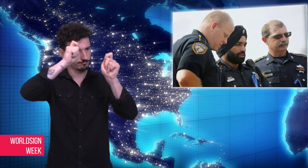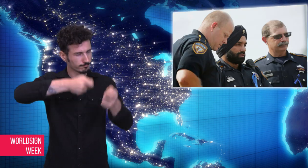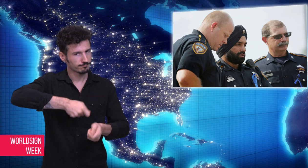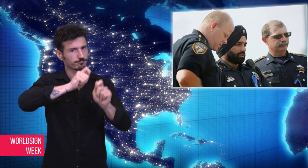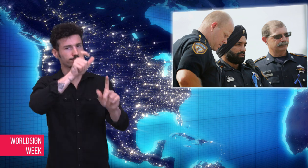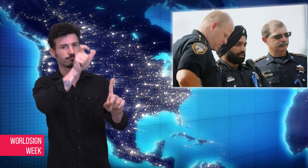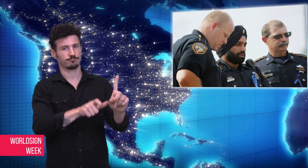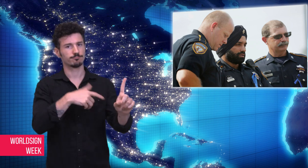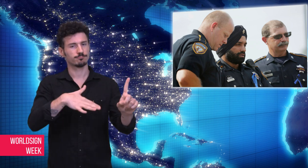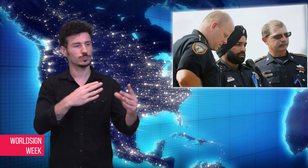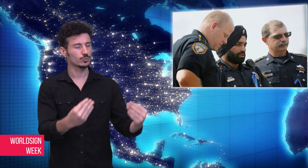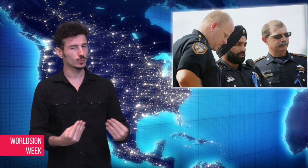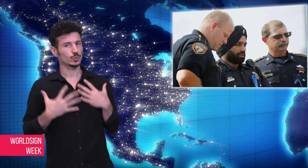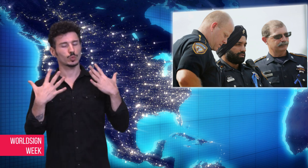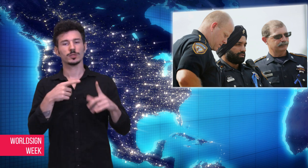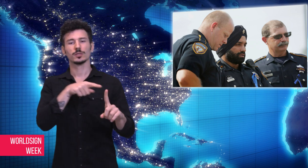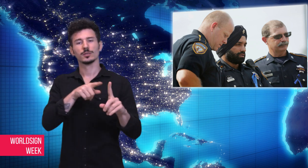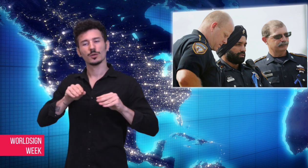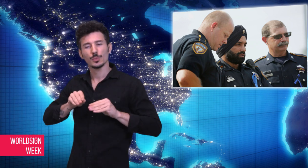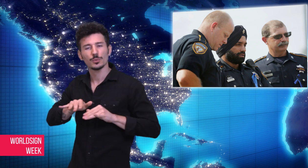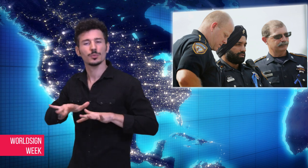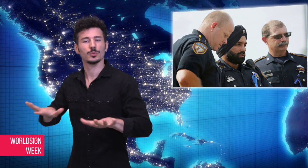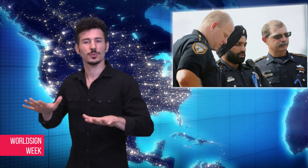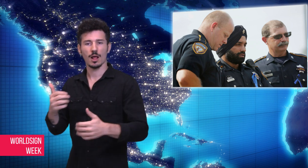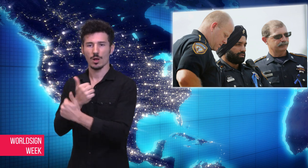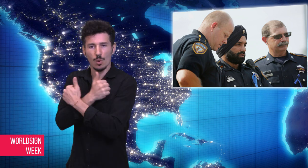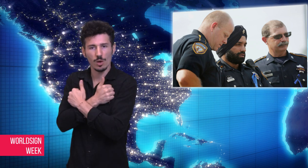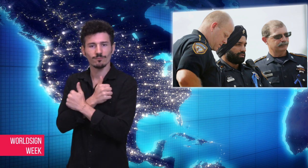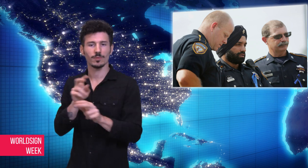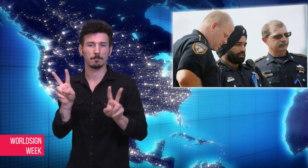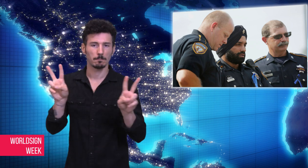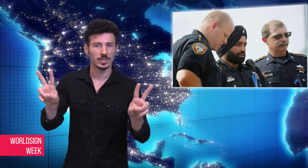his faith that teaches love and peace.